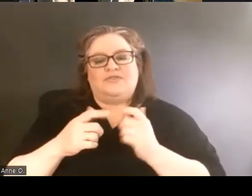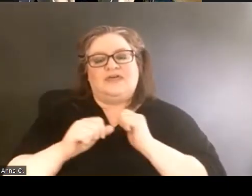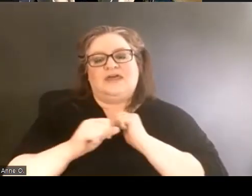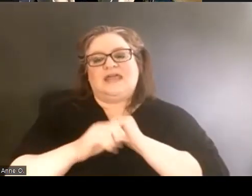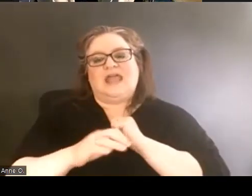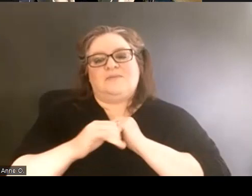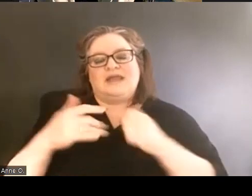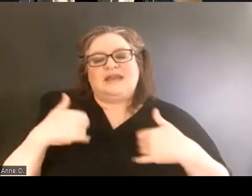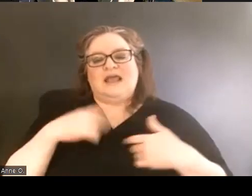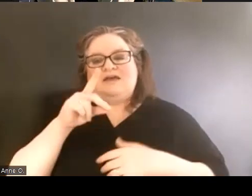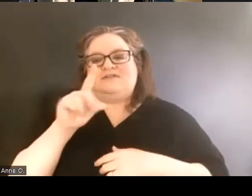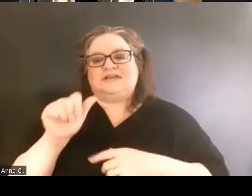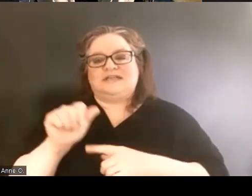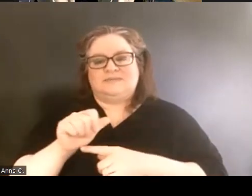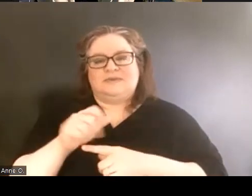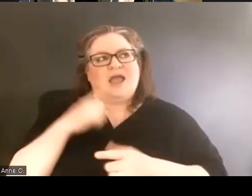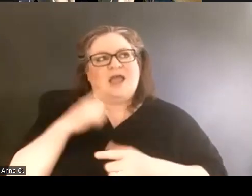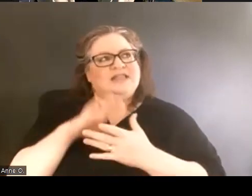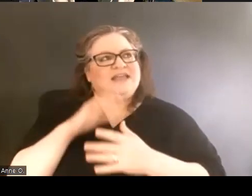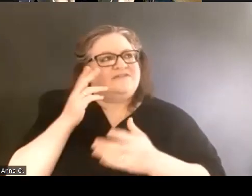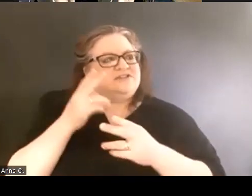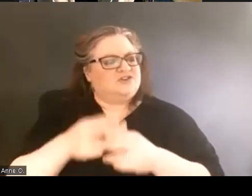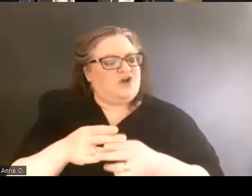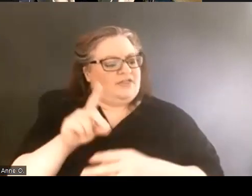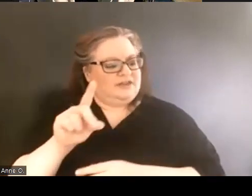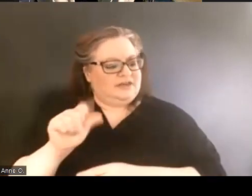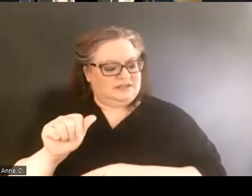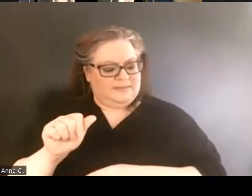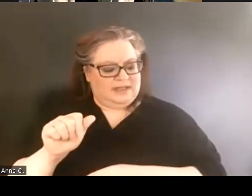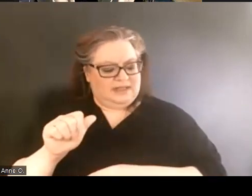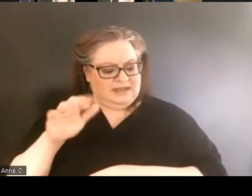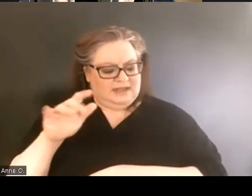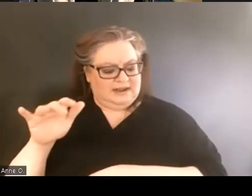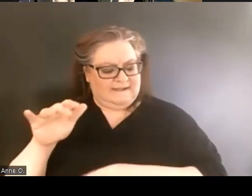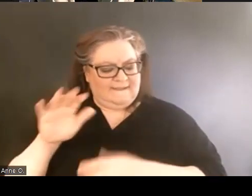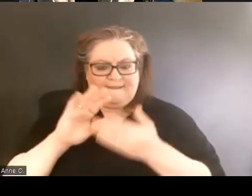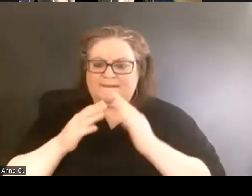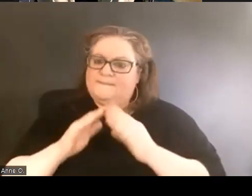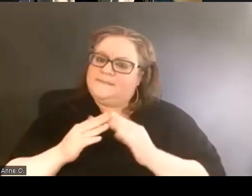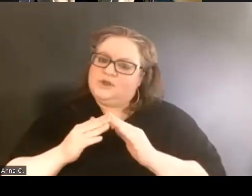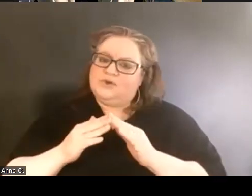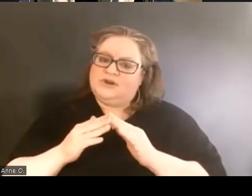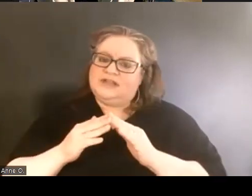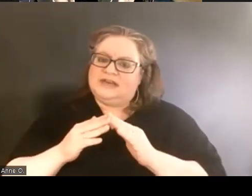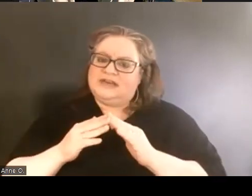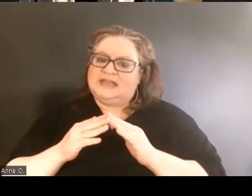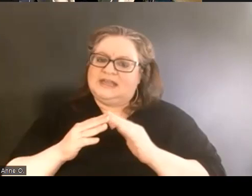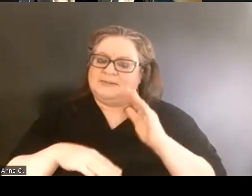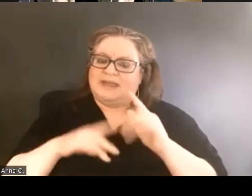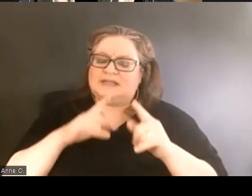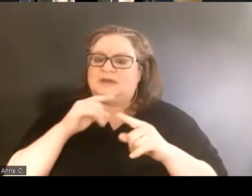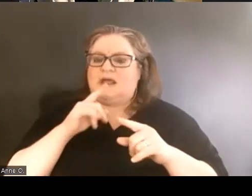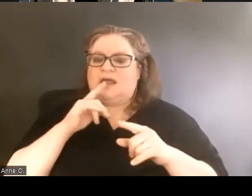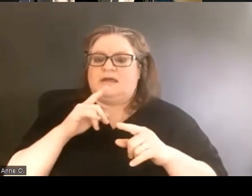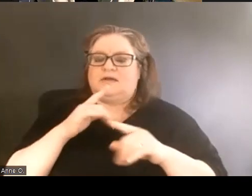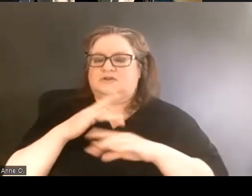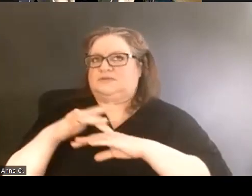I believe it's called the disability community space, but please correct me if I'm wrong about that,